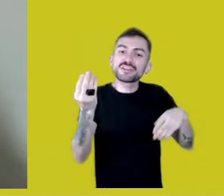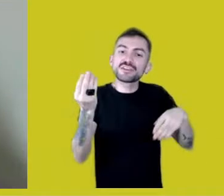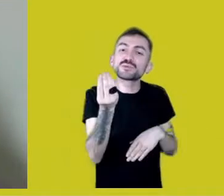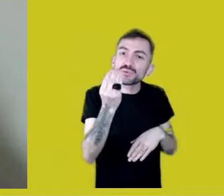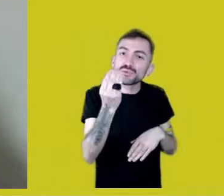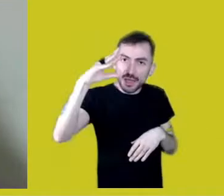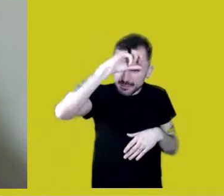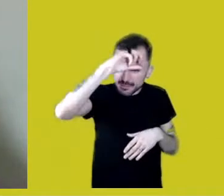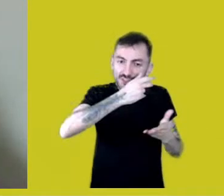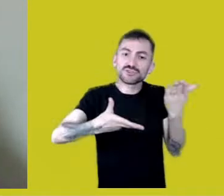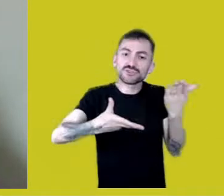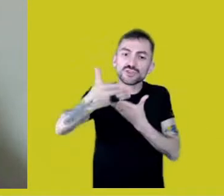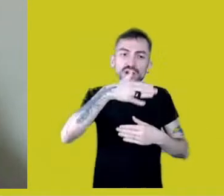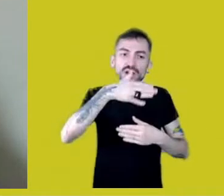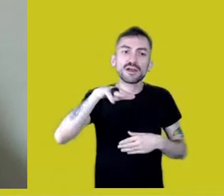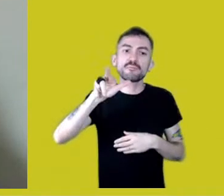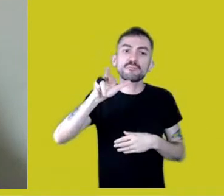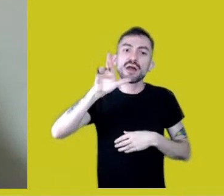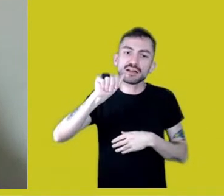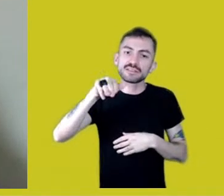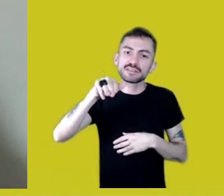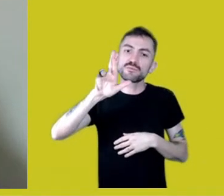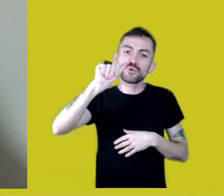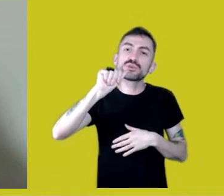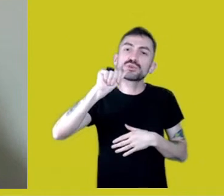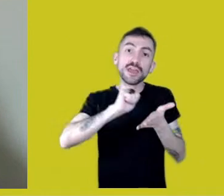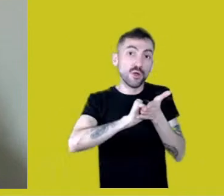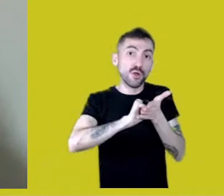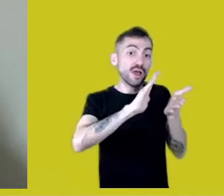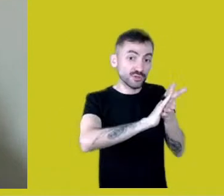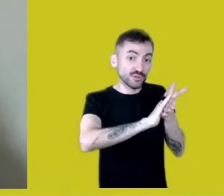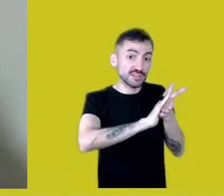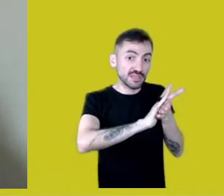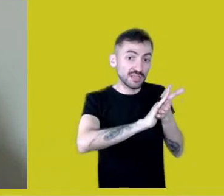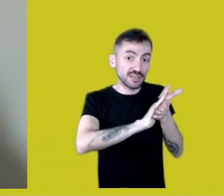Márcia Mura, I’ve written it down. The cunhã and the ox owner are Mura,